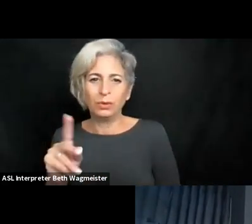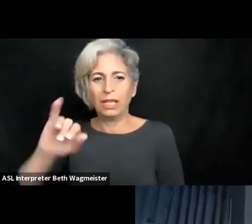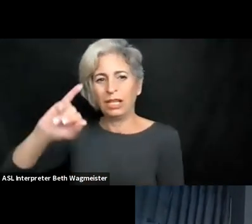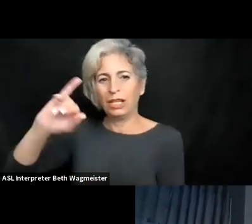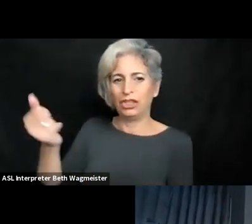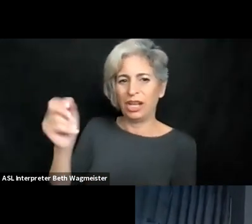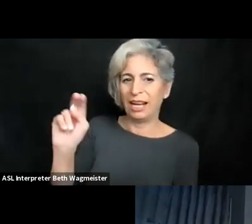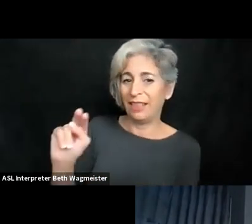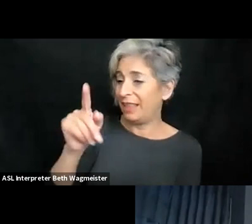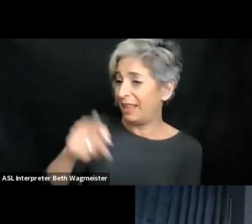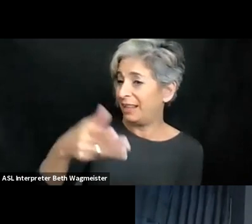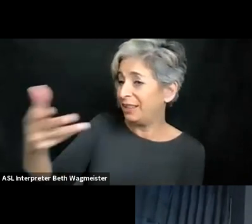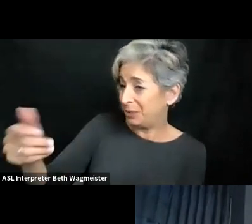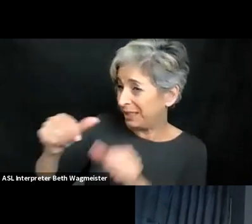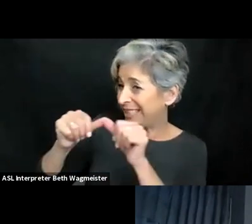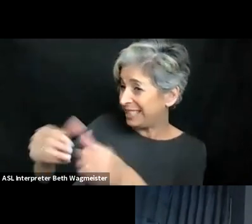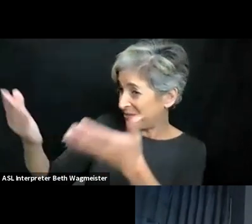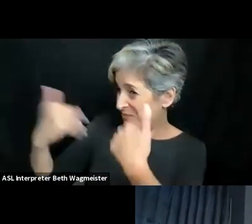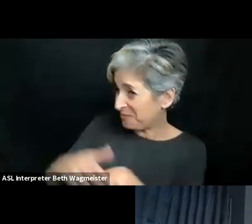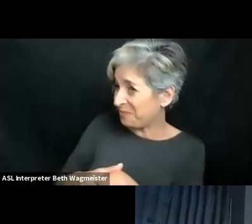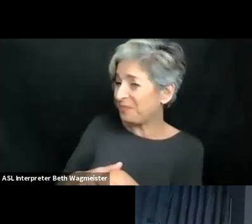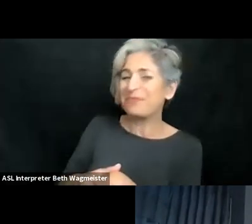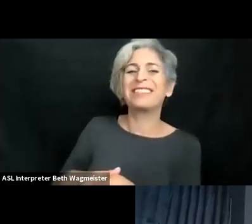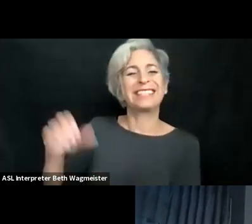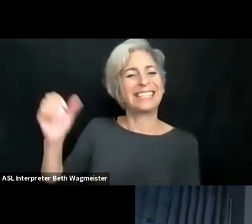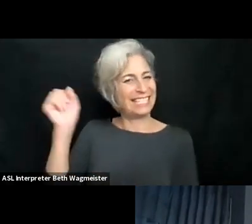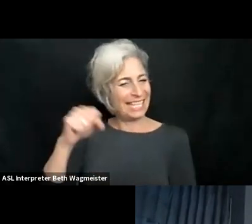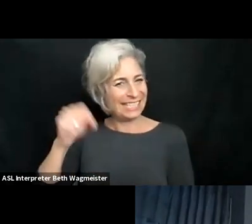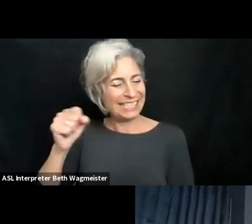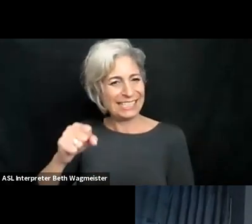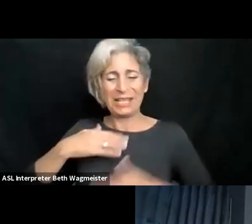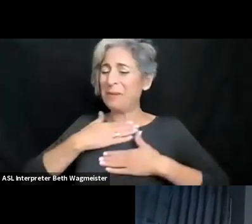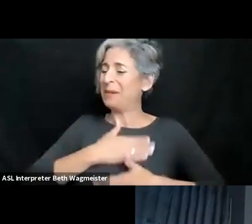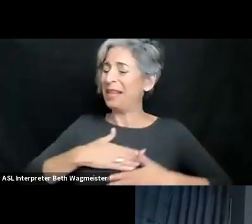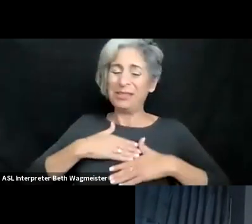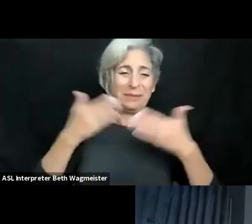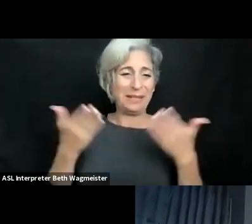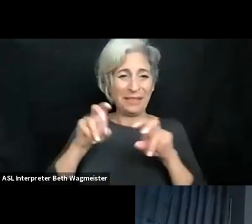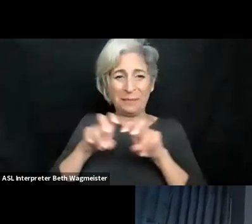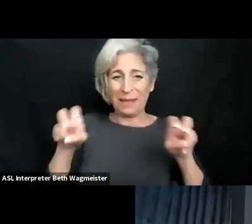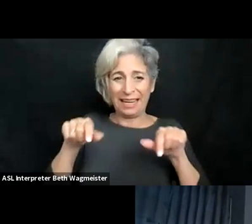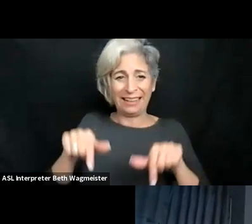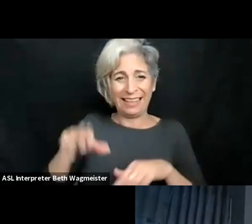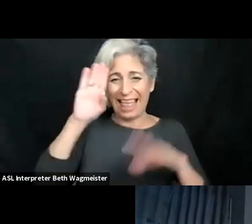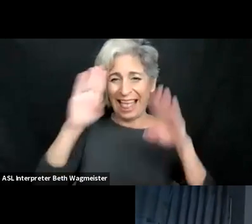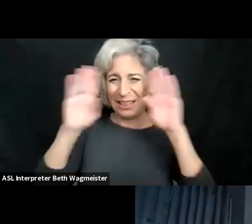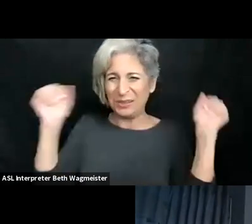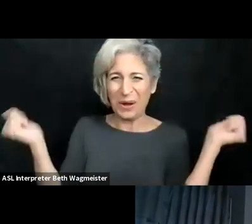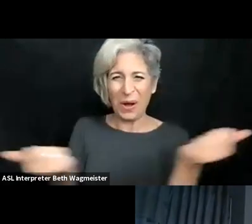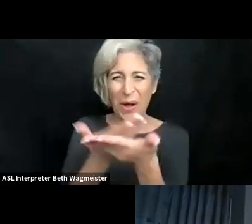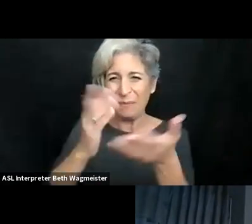T hank you. Jonathan, would you like to continue, ?rees.